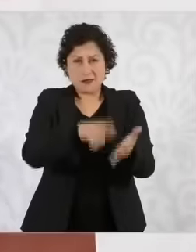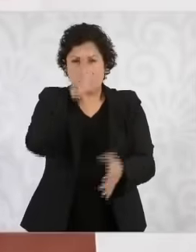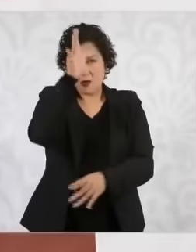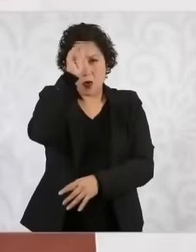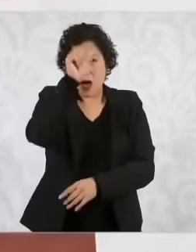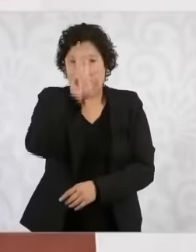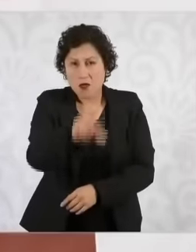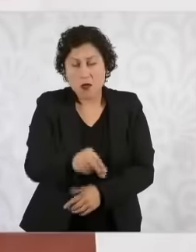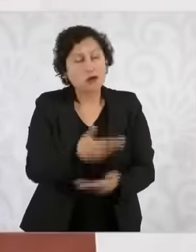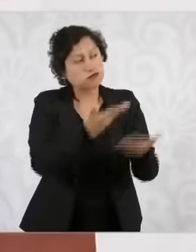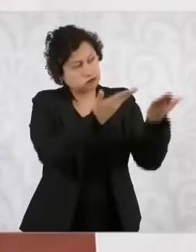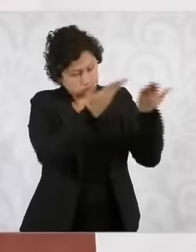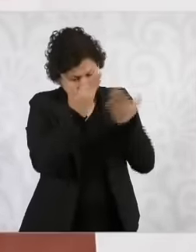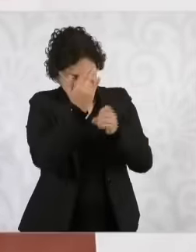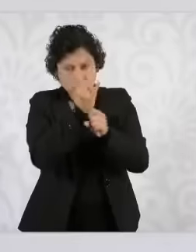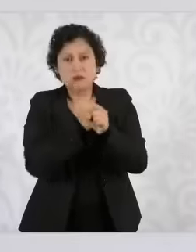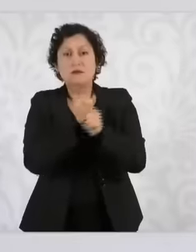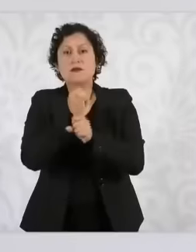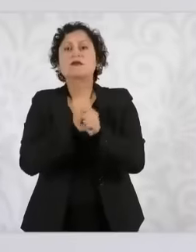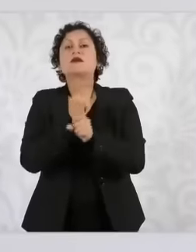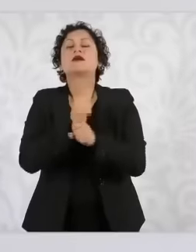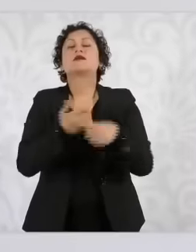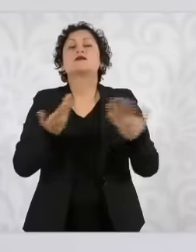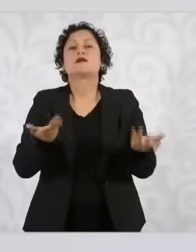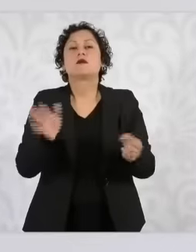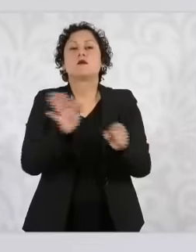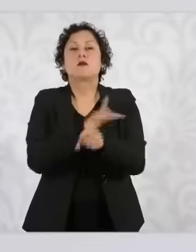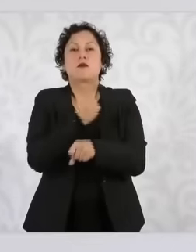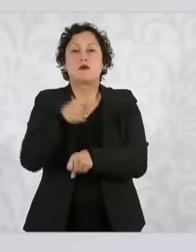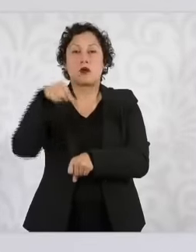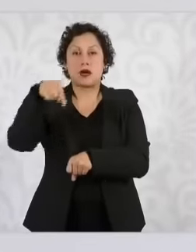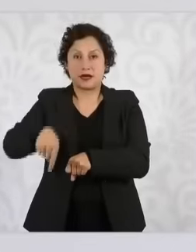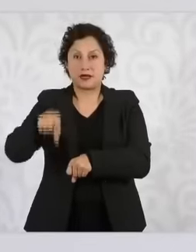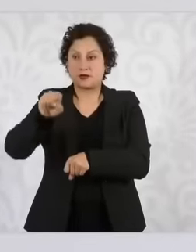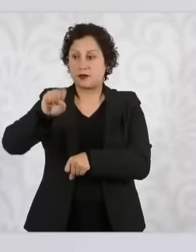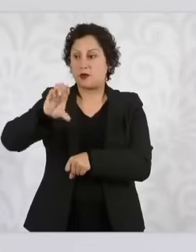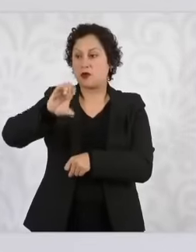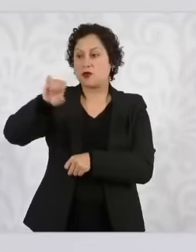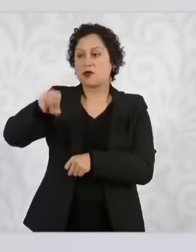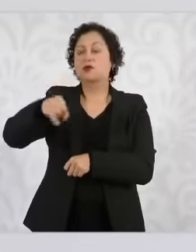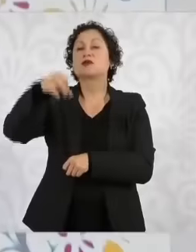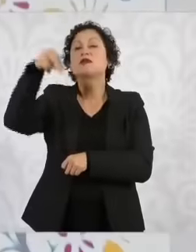because the Minister of Justice left there. the supreme court Why isn't